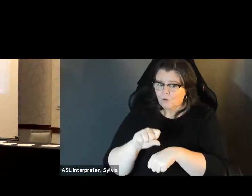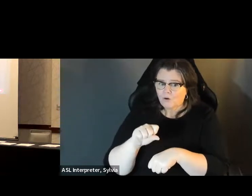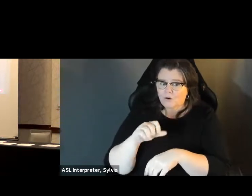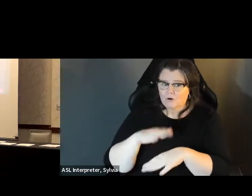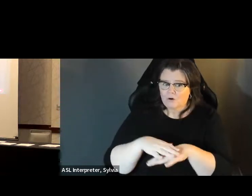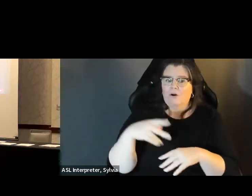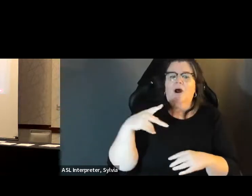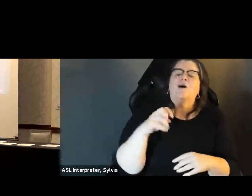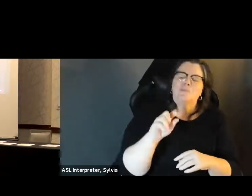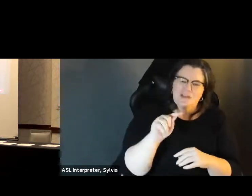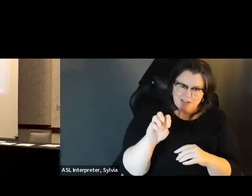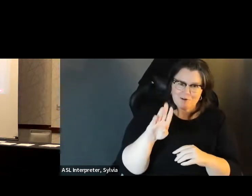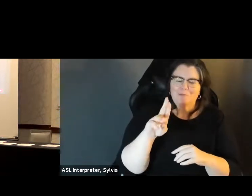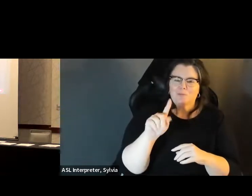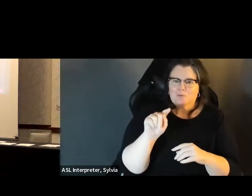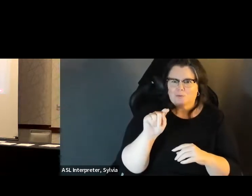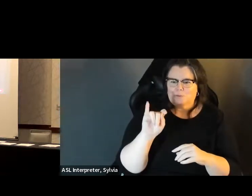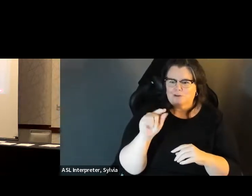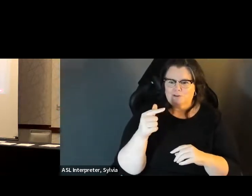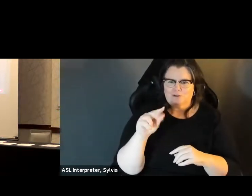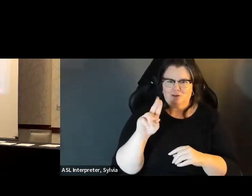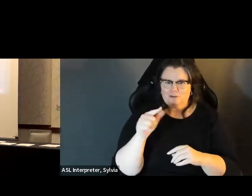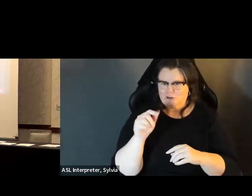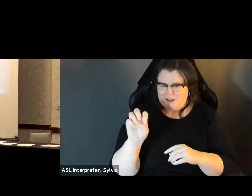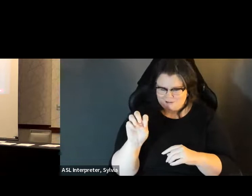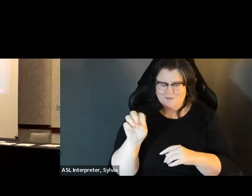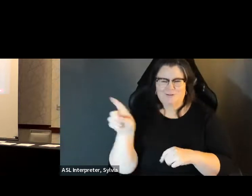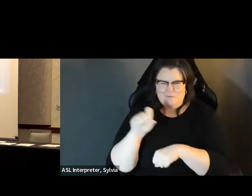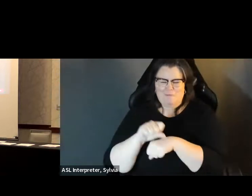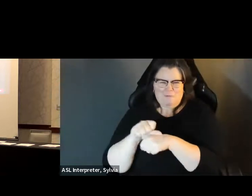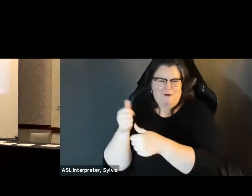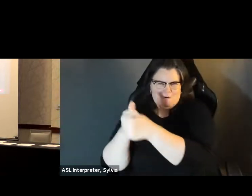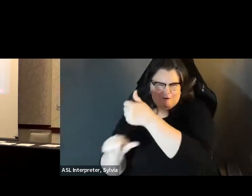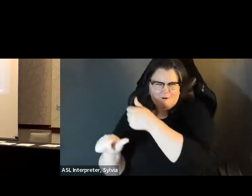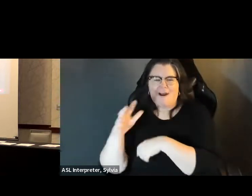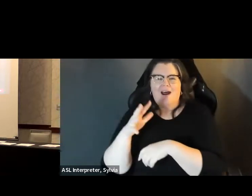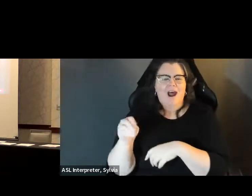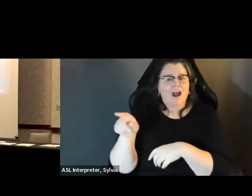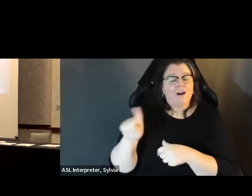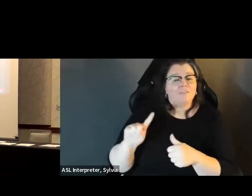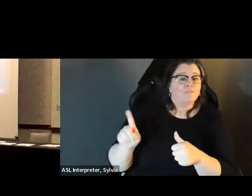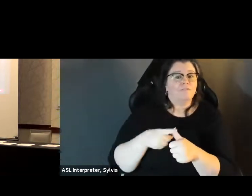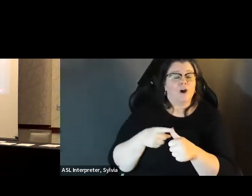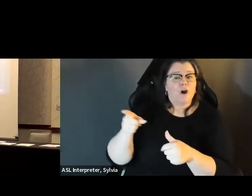. She also worked